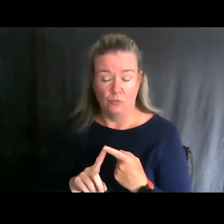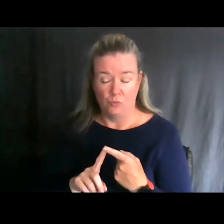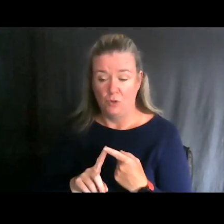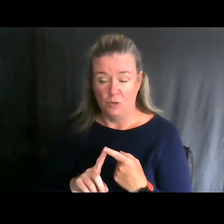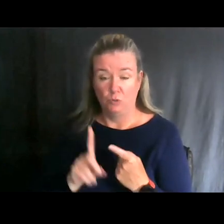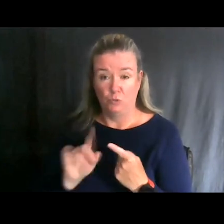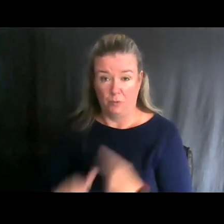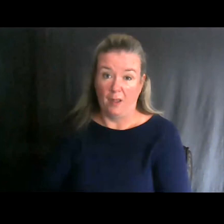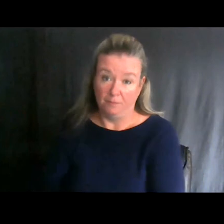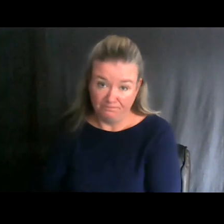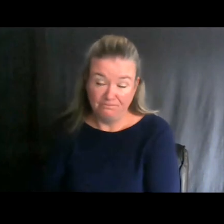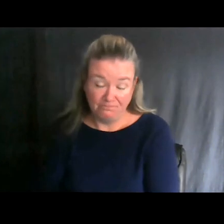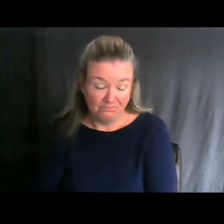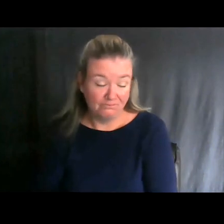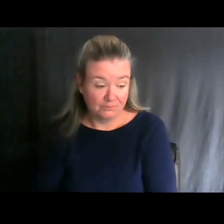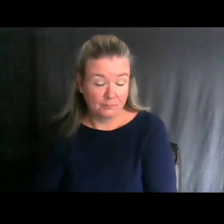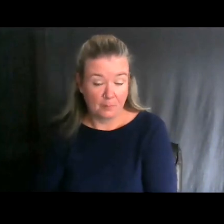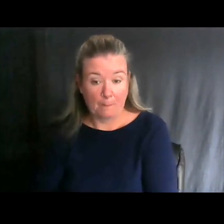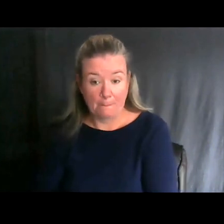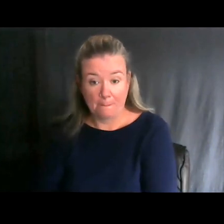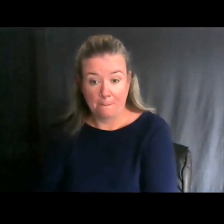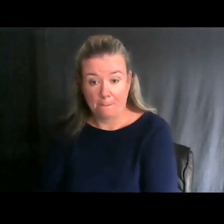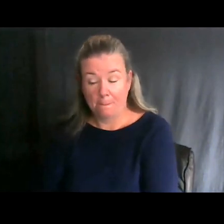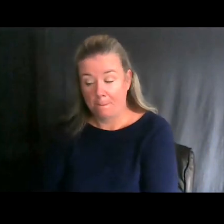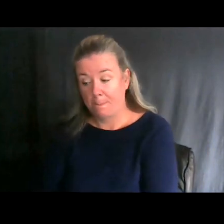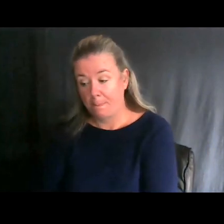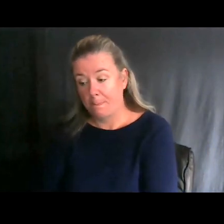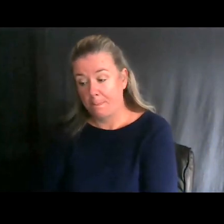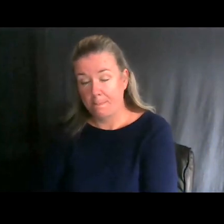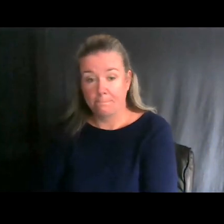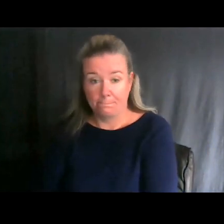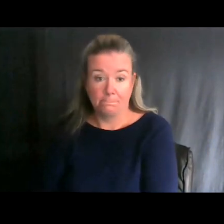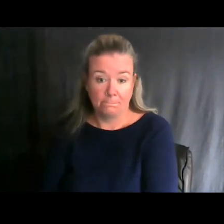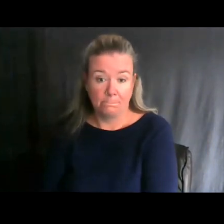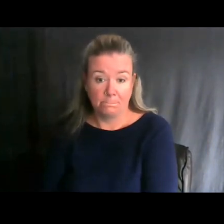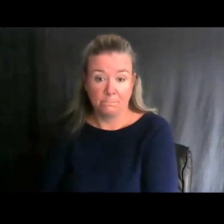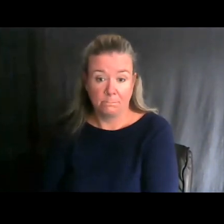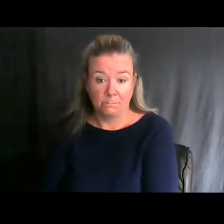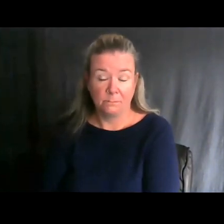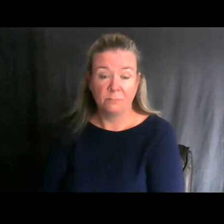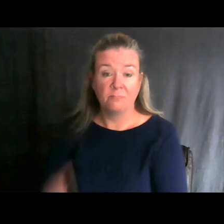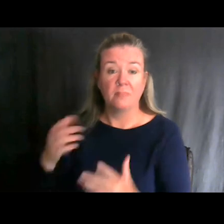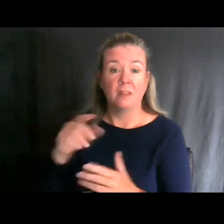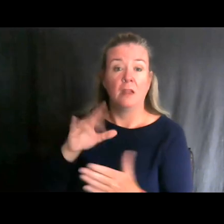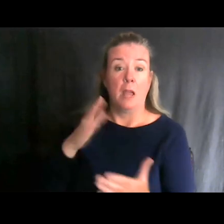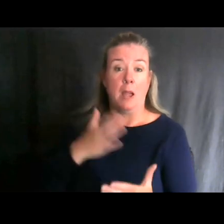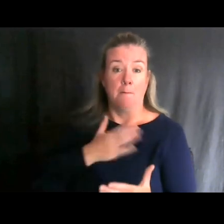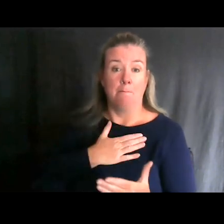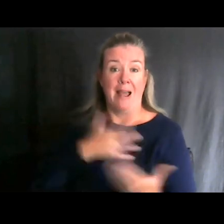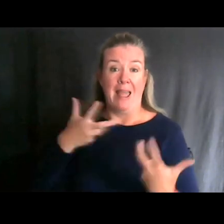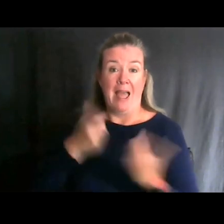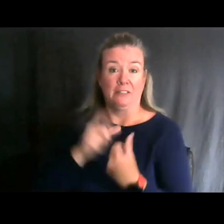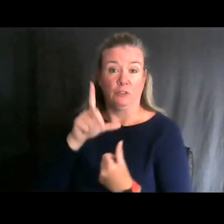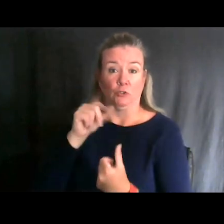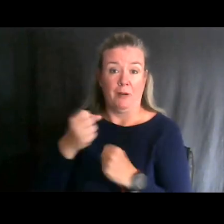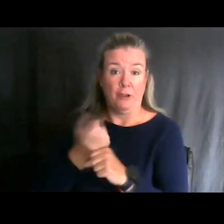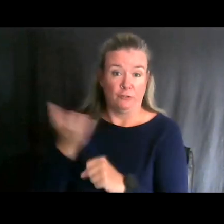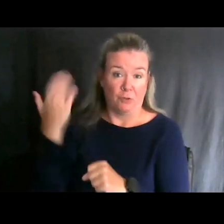I’m 20 years post injury and I've just got a wealth of experience, a wealth of knowledge.